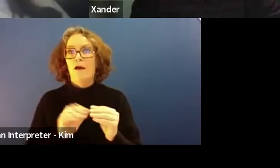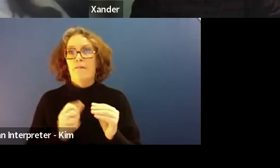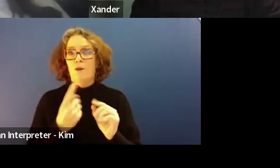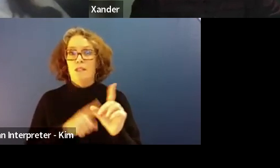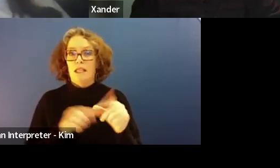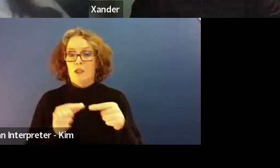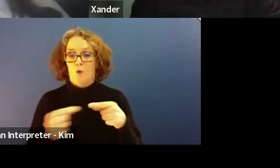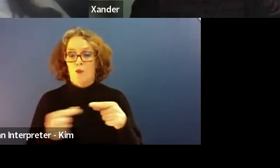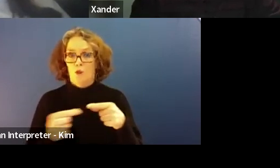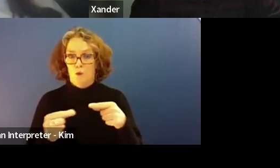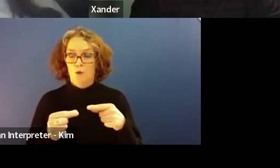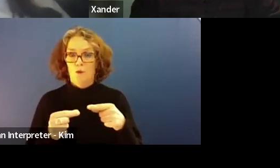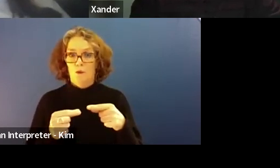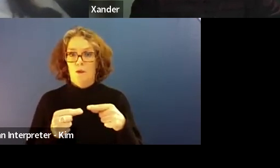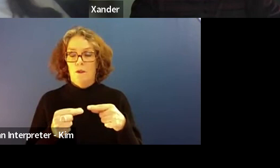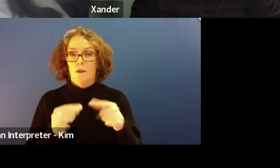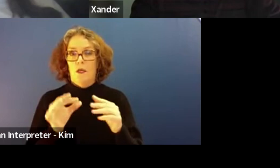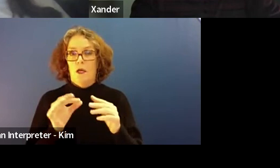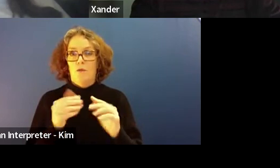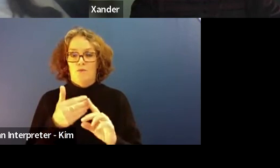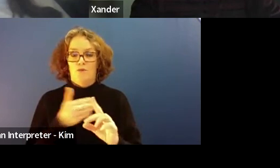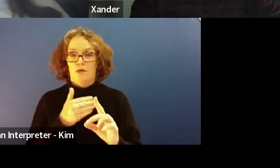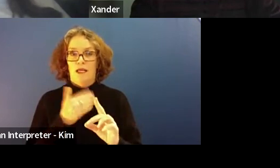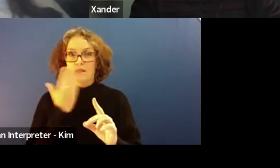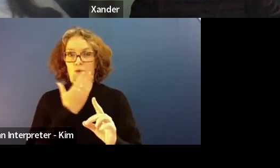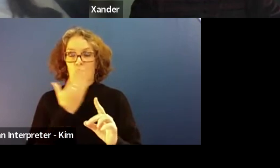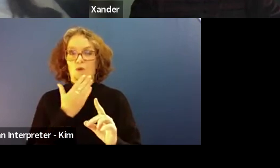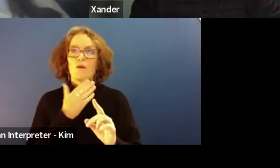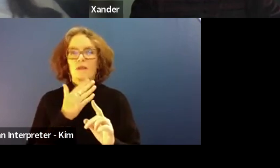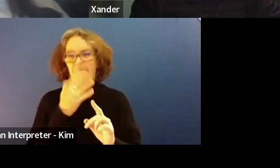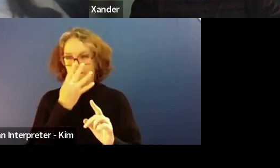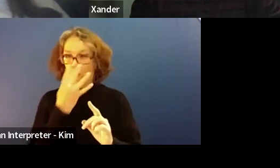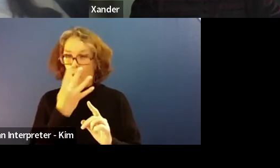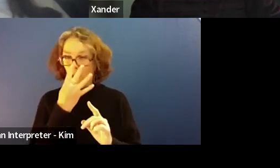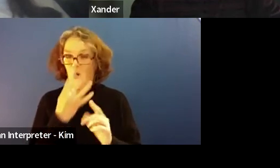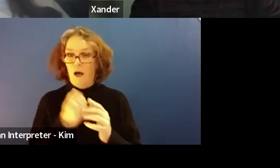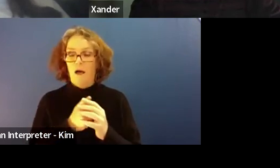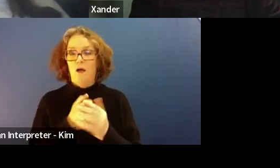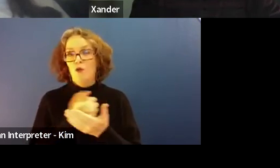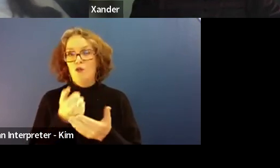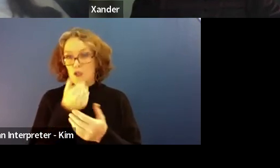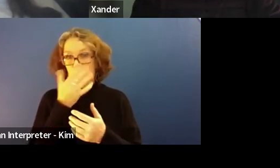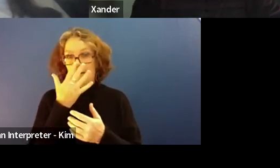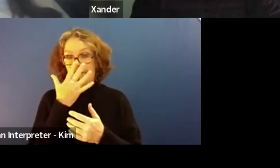around or ish. My usually five.